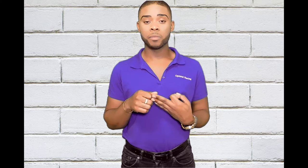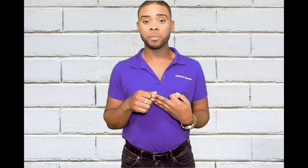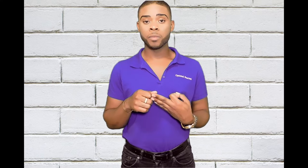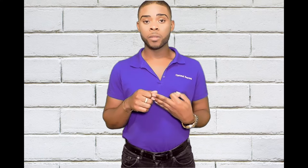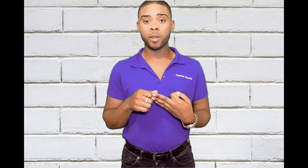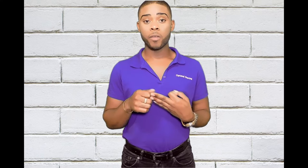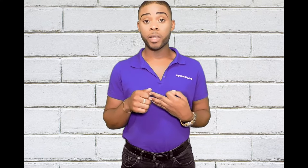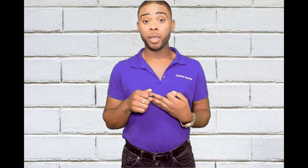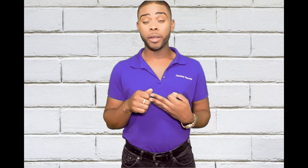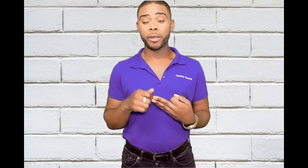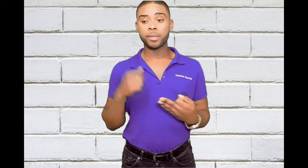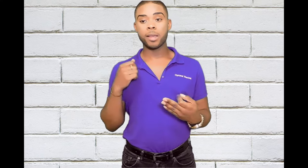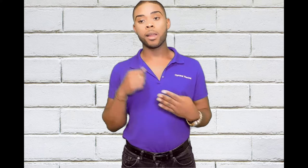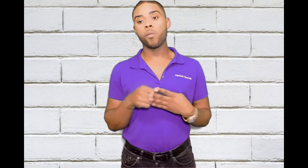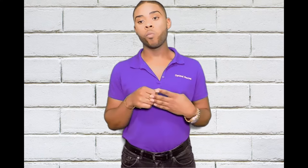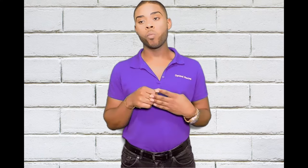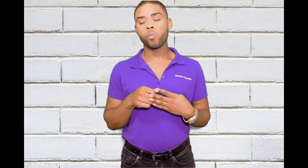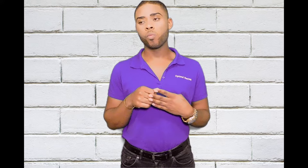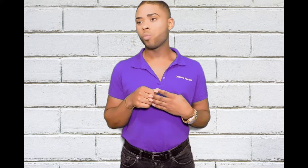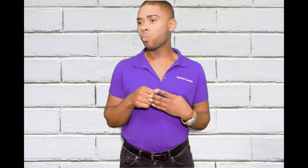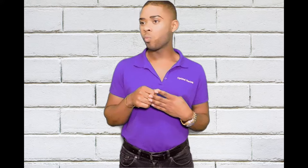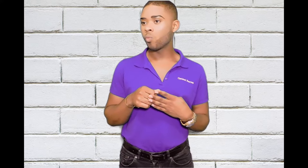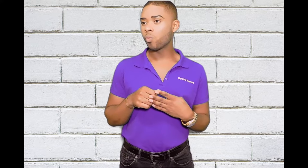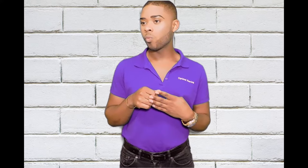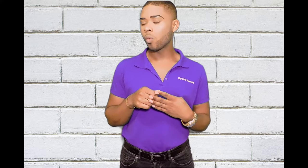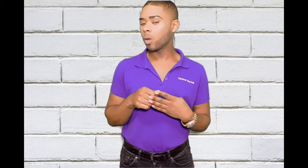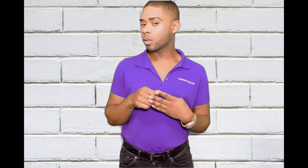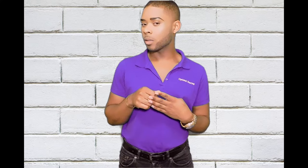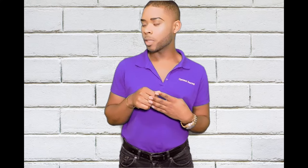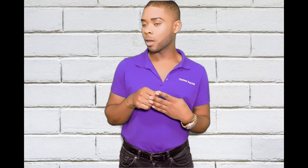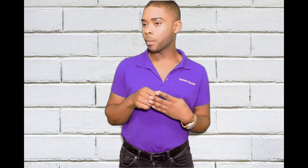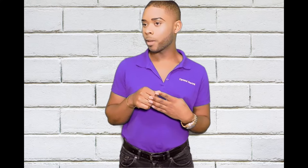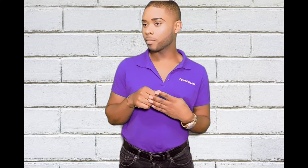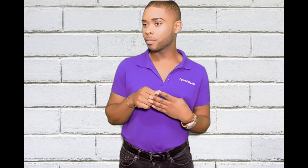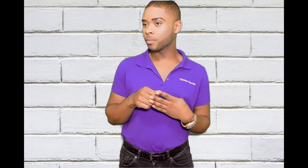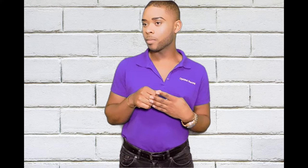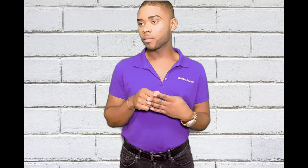over the years What else did we talk about?